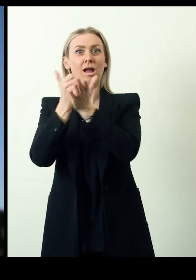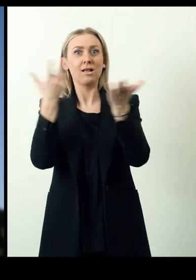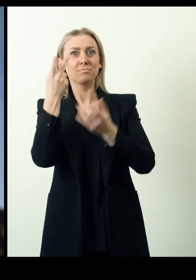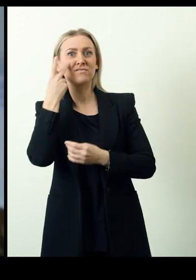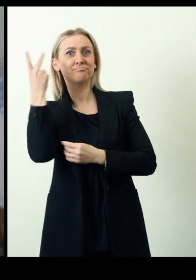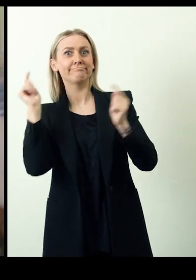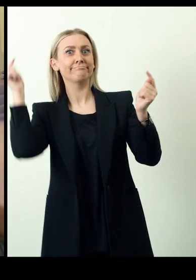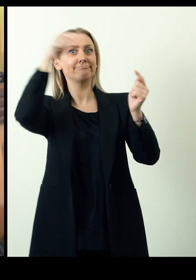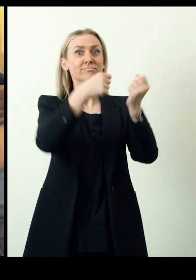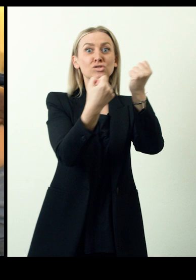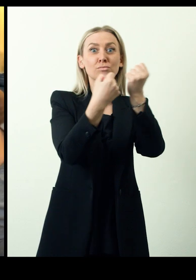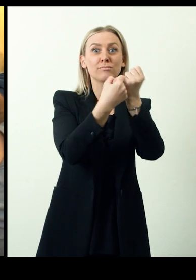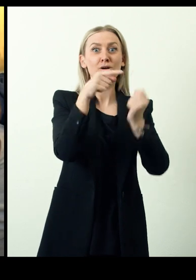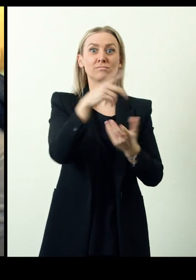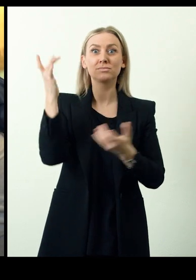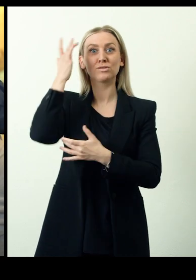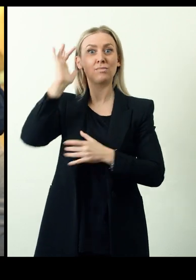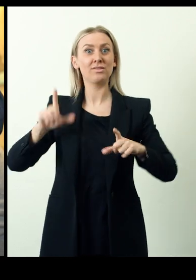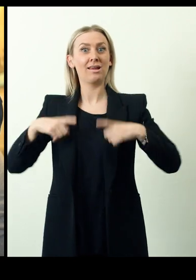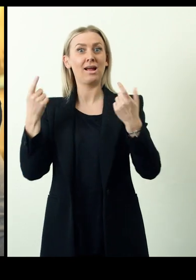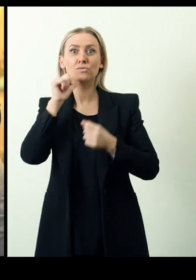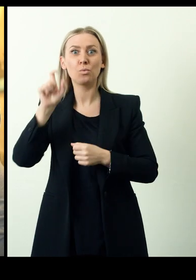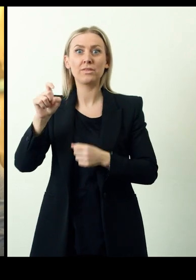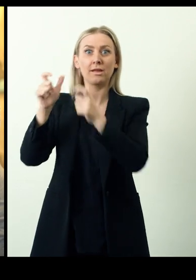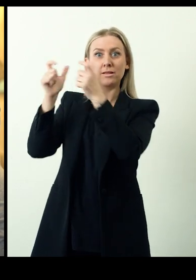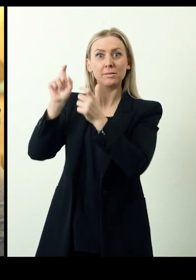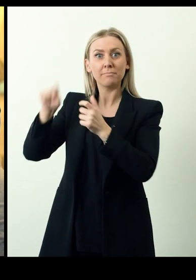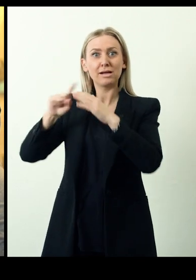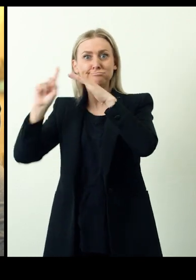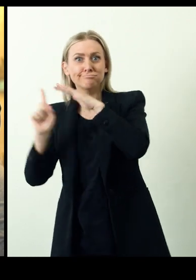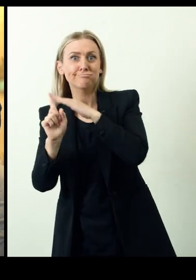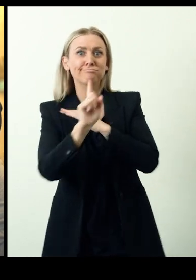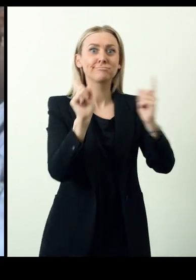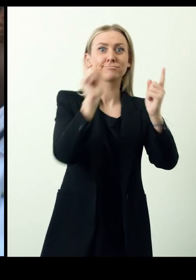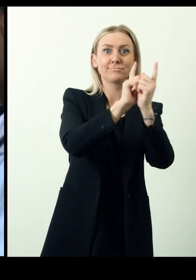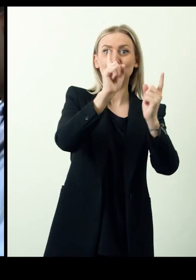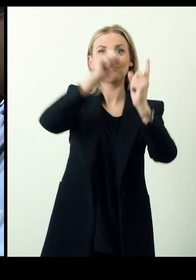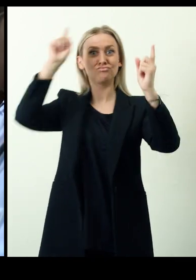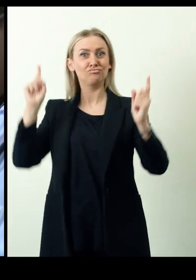personal care with smart home technologies and virtual support. Smart Living aims to reduce in-person staff.